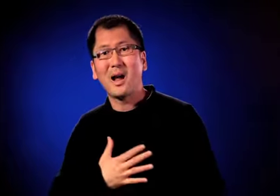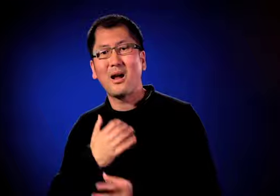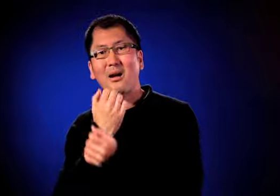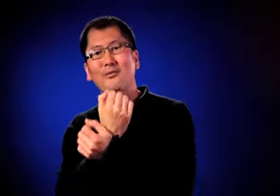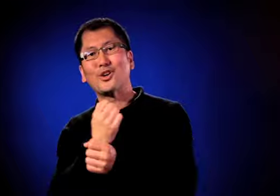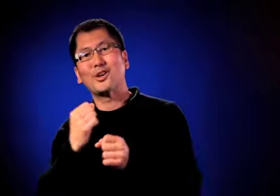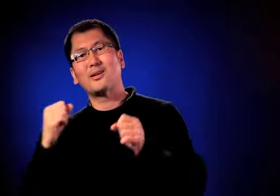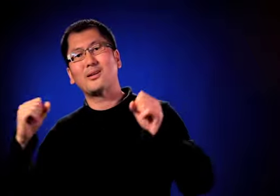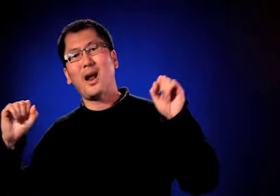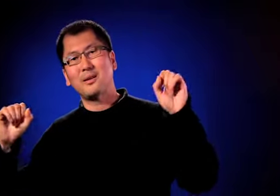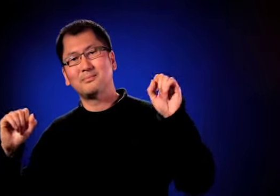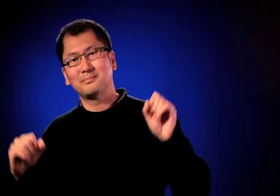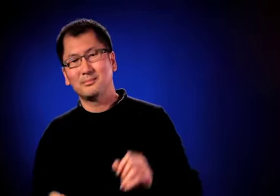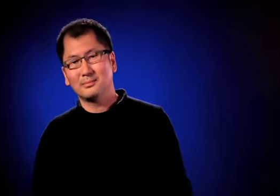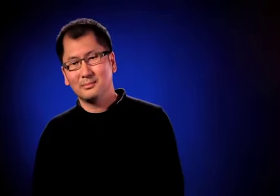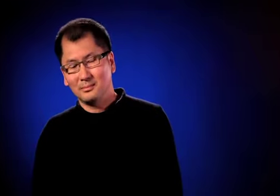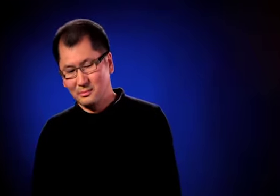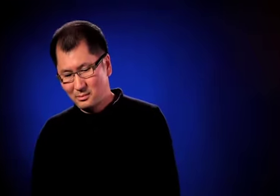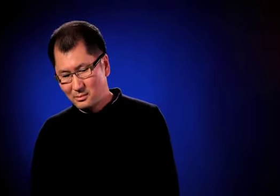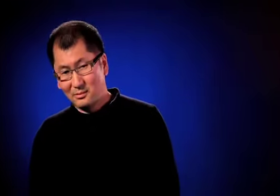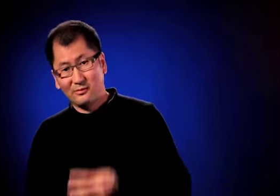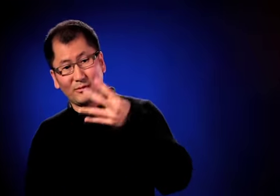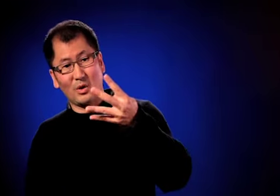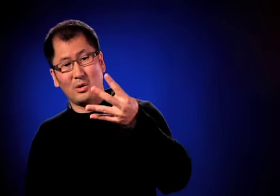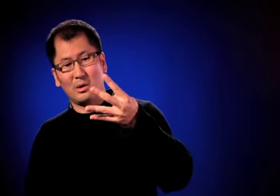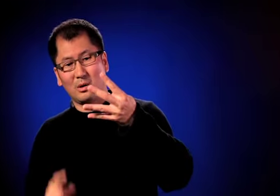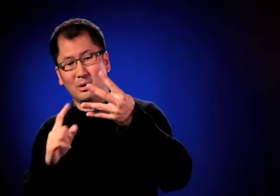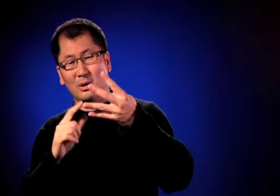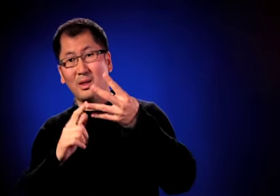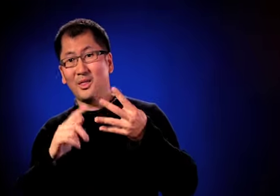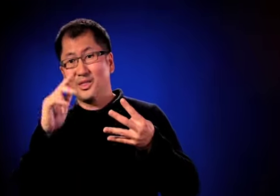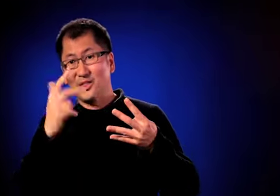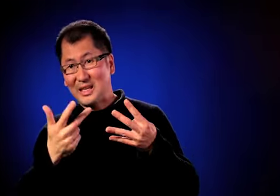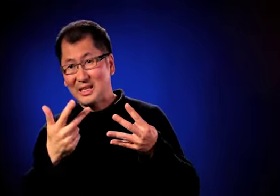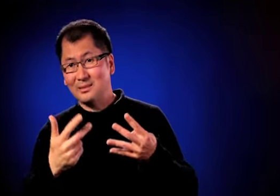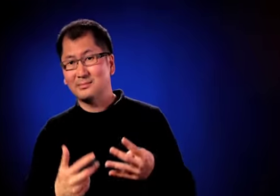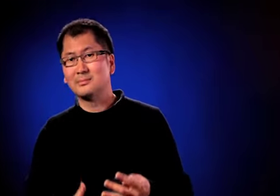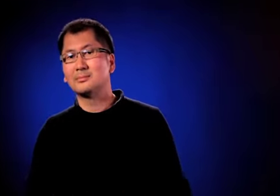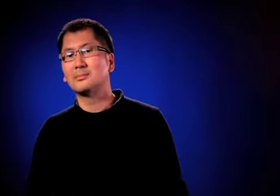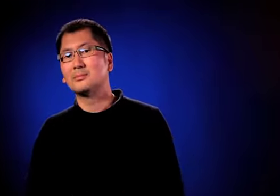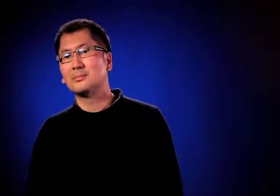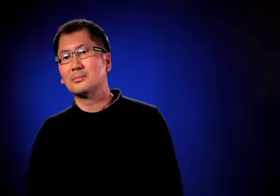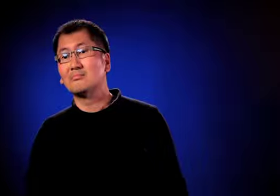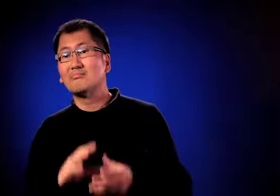I couldn't communicate. It was extremely traumatic to lose my freedom.